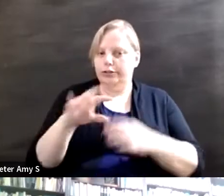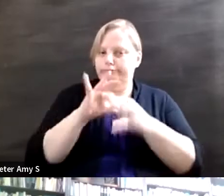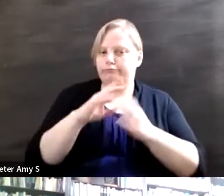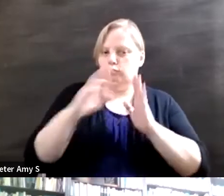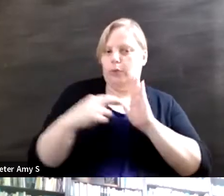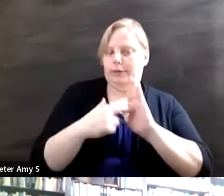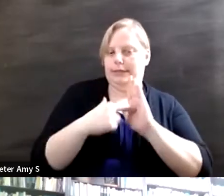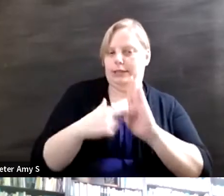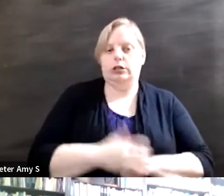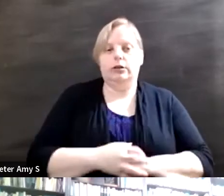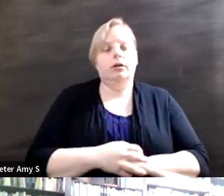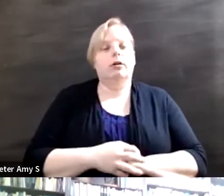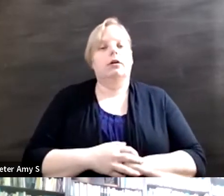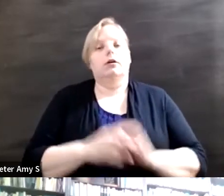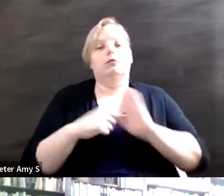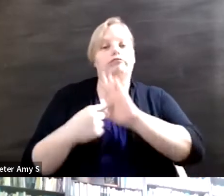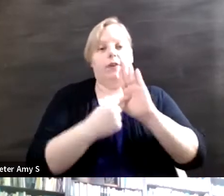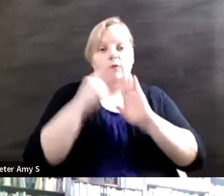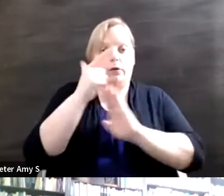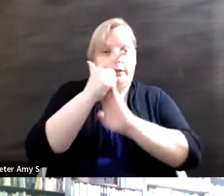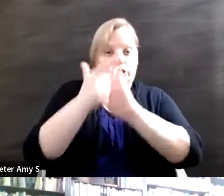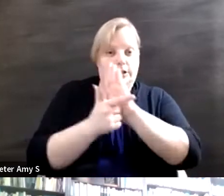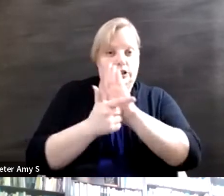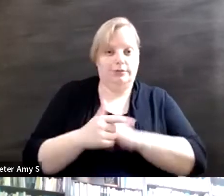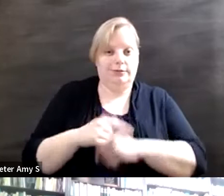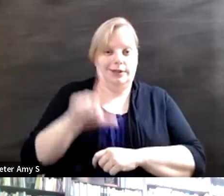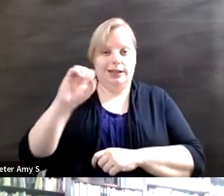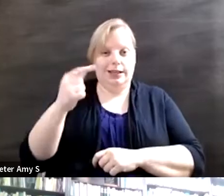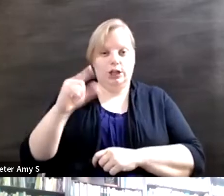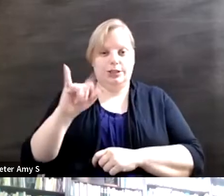that representation in legislation. So as you know, we have the Americans with Disabilities Act,